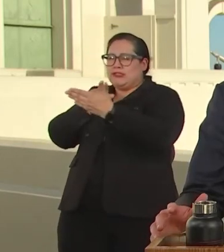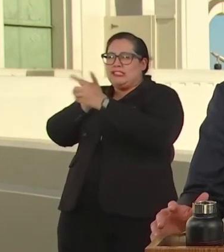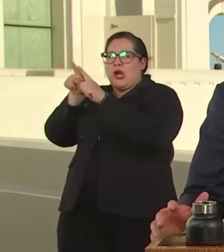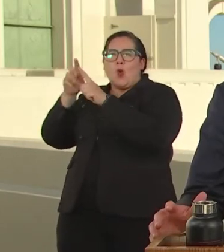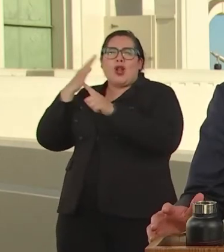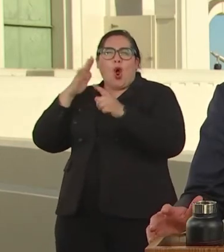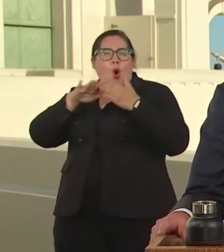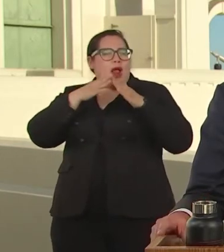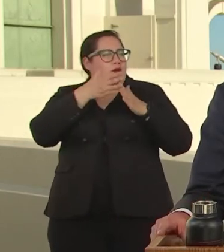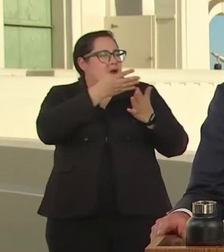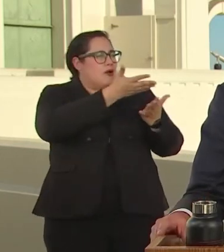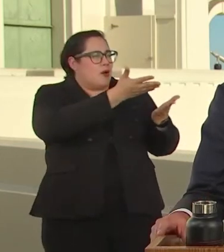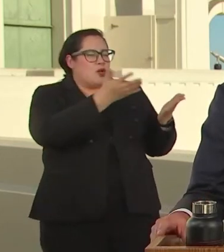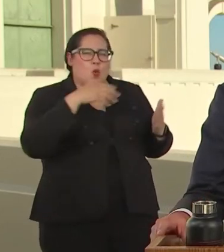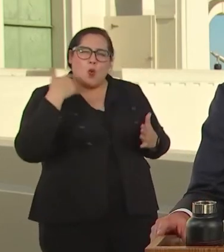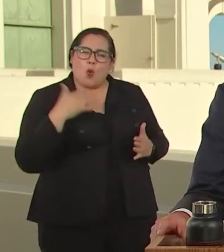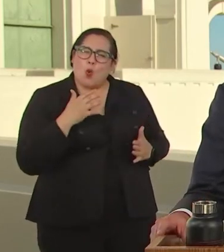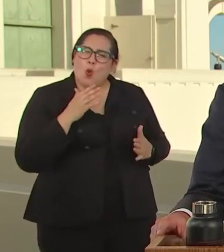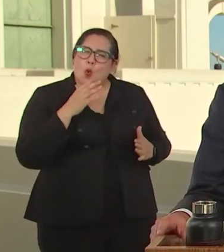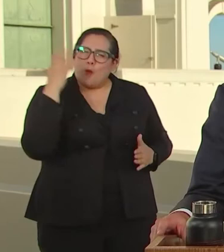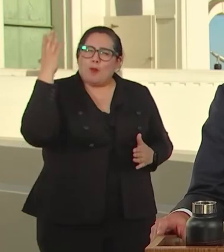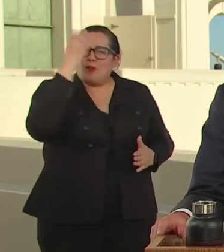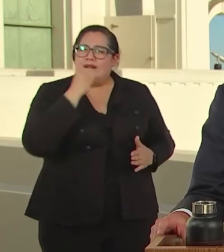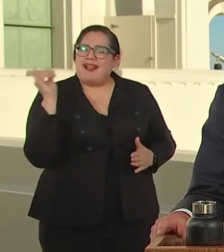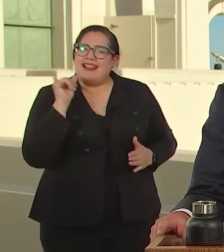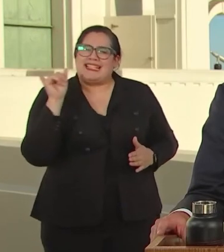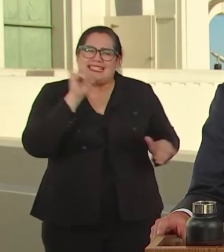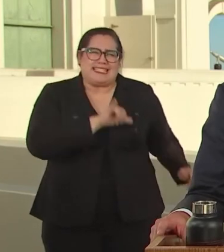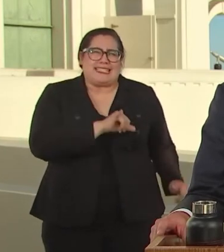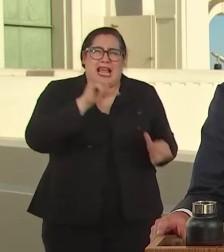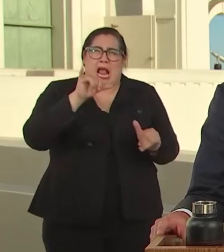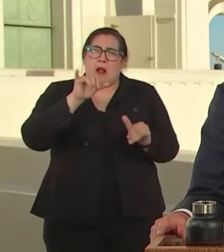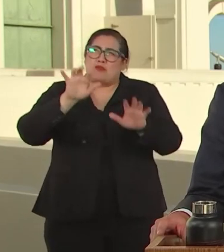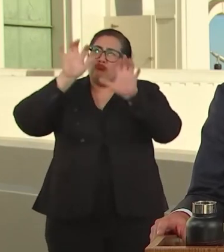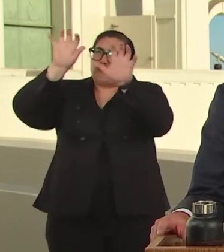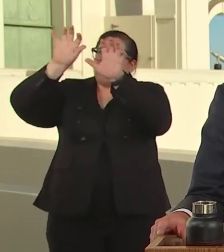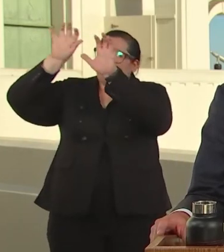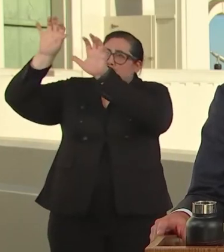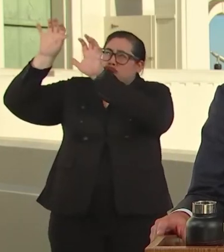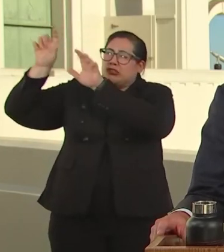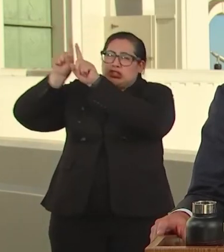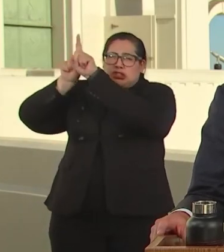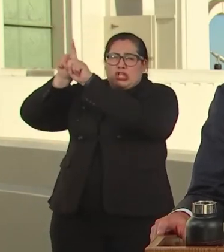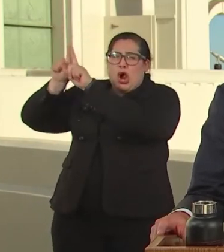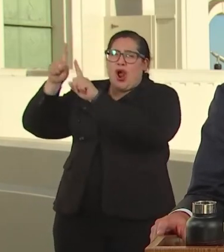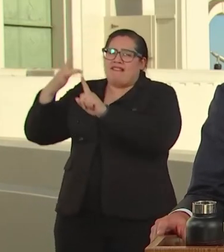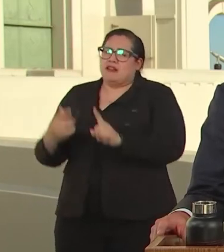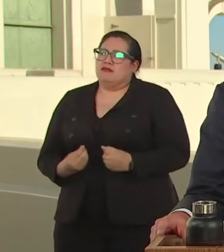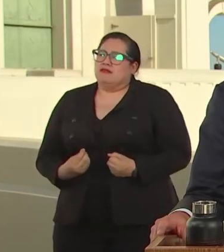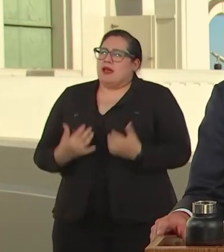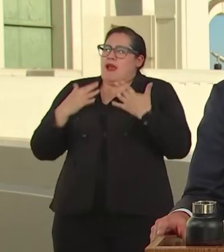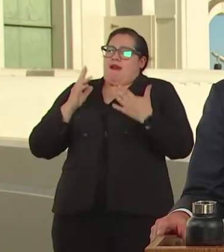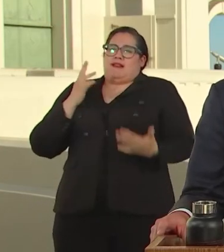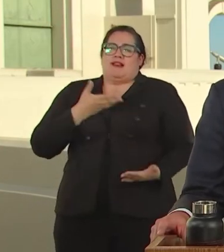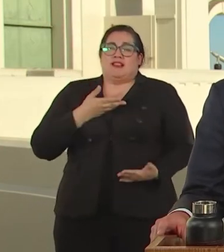THE NEIGHBORHOODS ARE AS MAGNIFICENT AS THE STARY SKY.